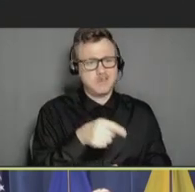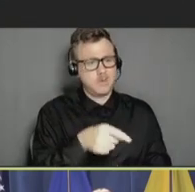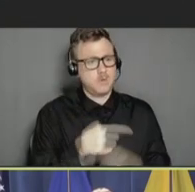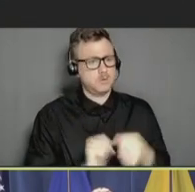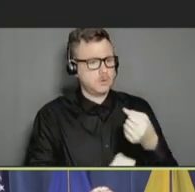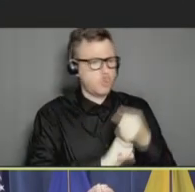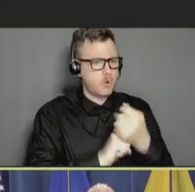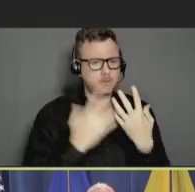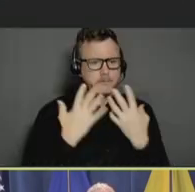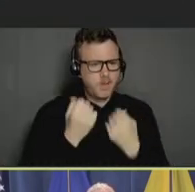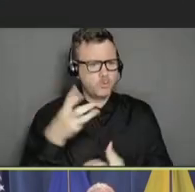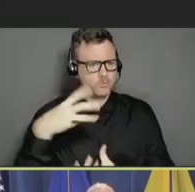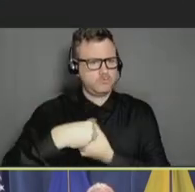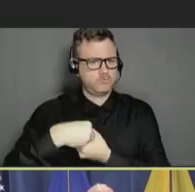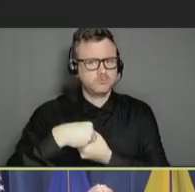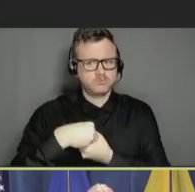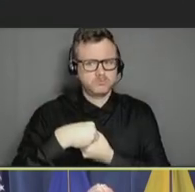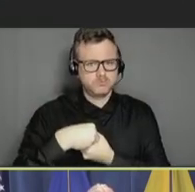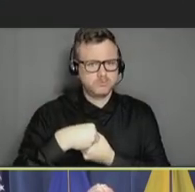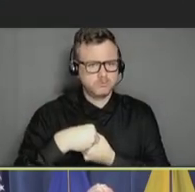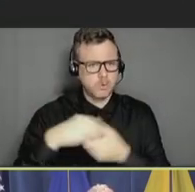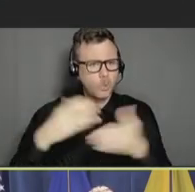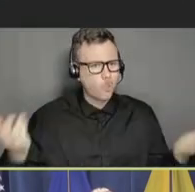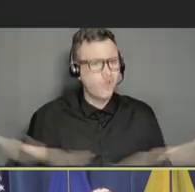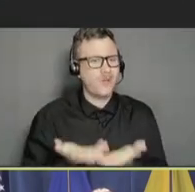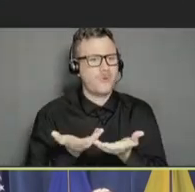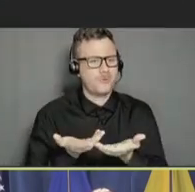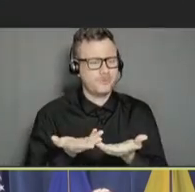valued, and included and welcomed here.